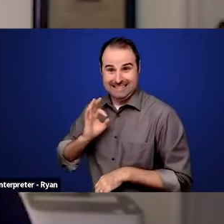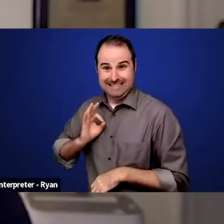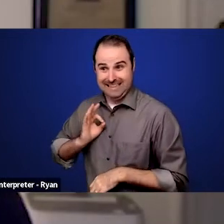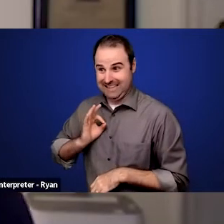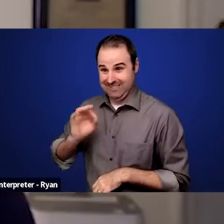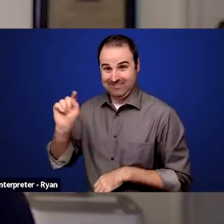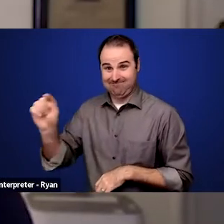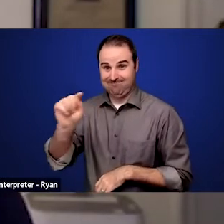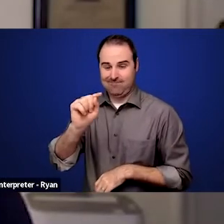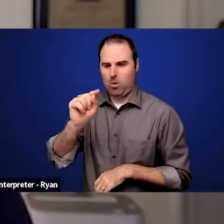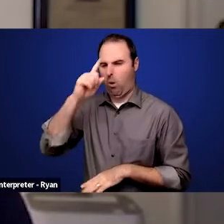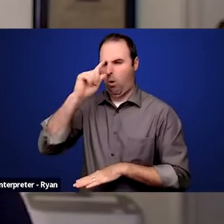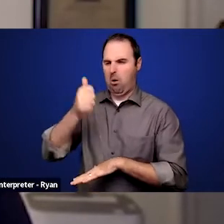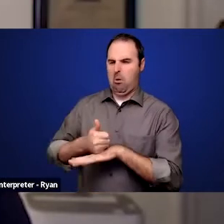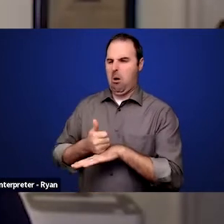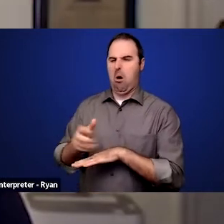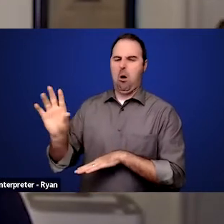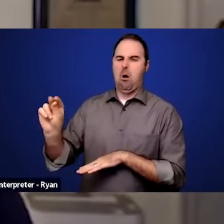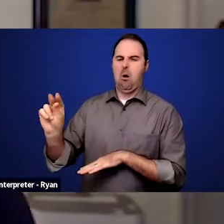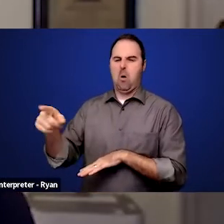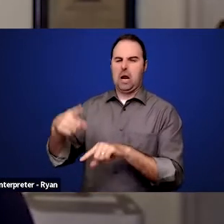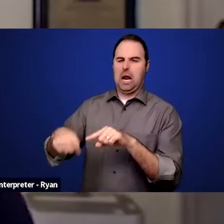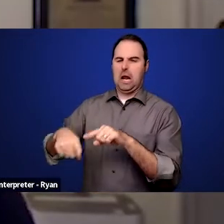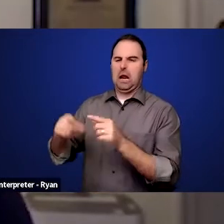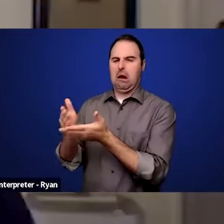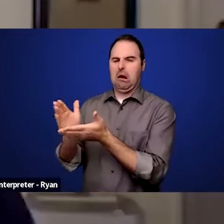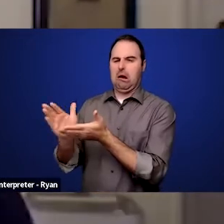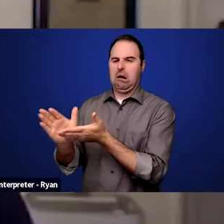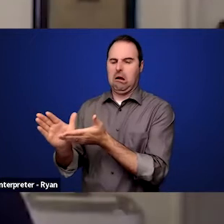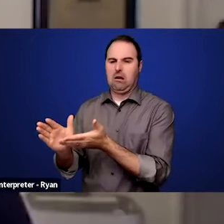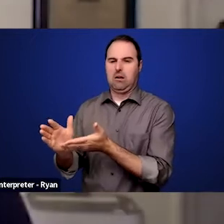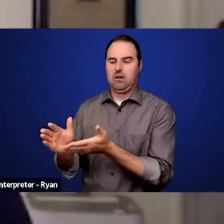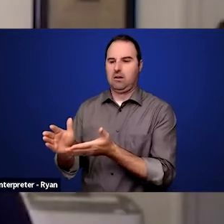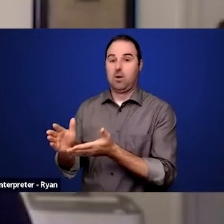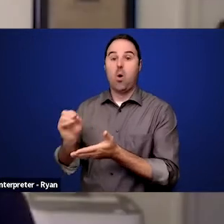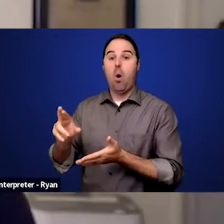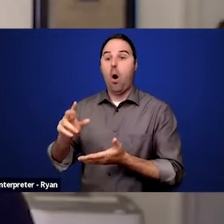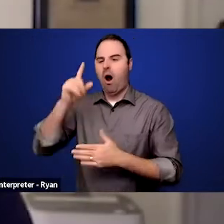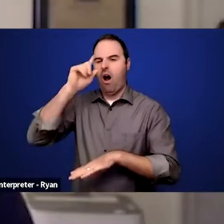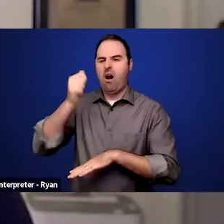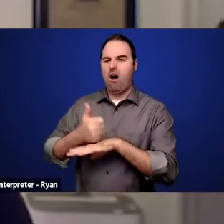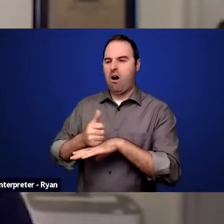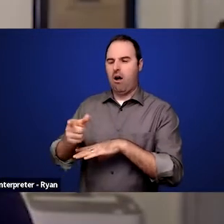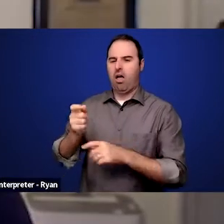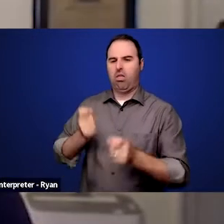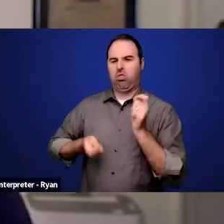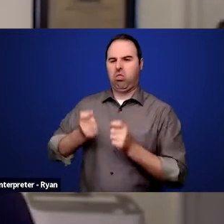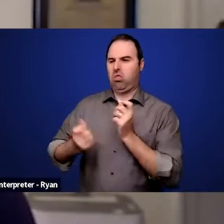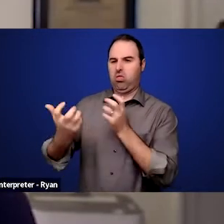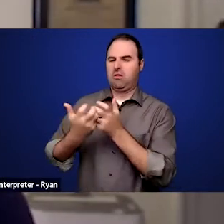for them either to perform their jobs or to be able to come into a program where people are being trained.